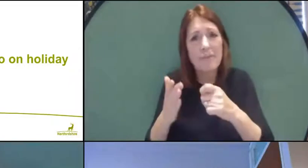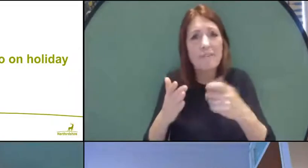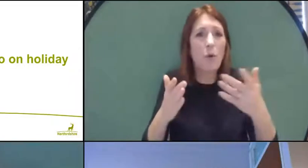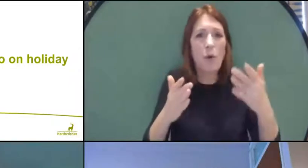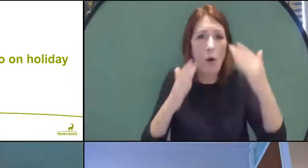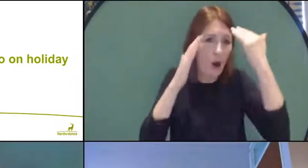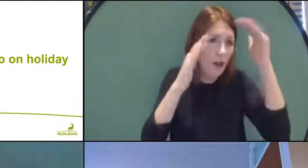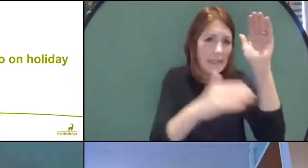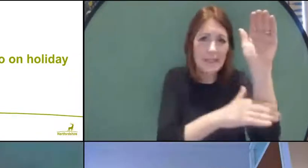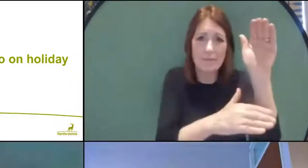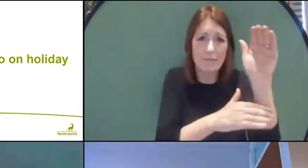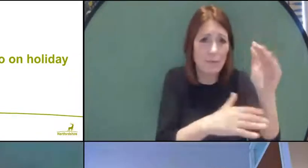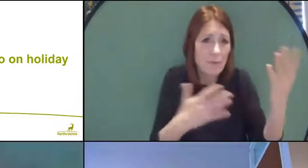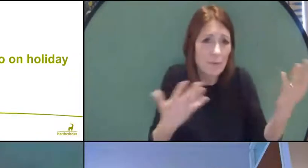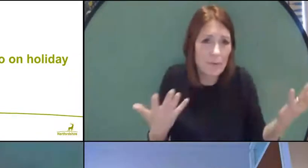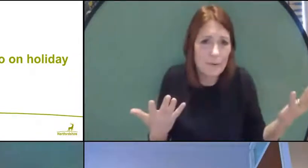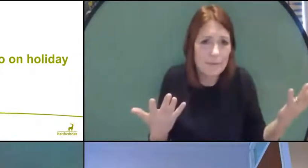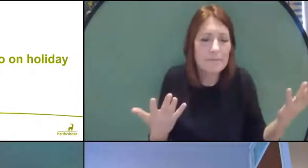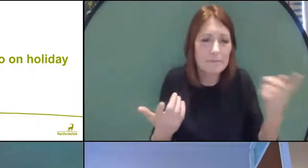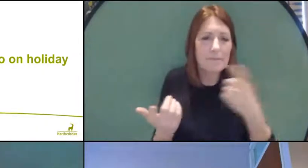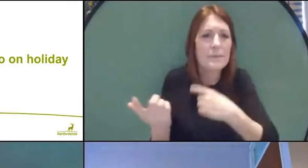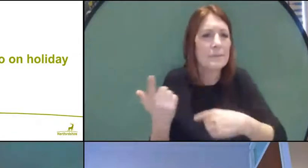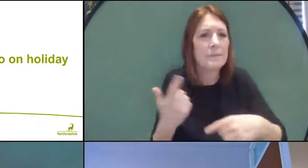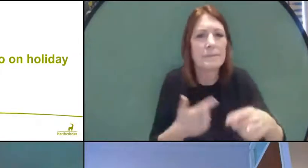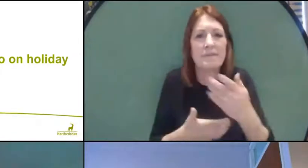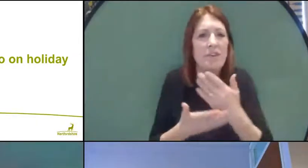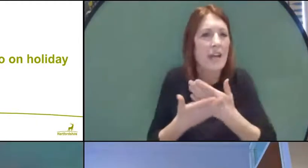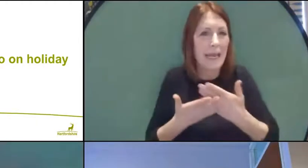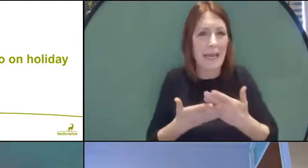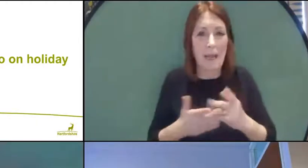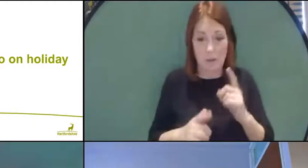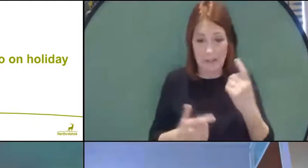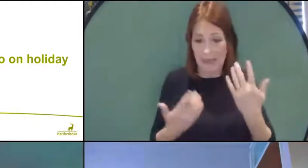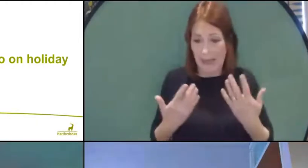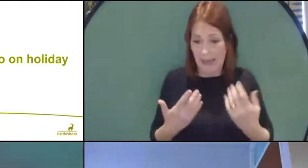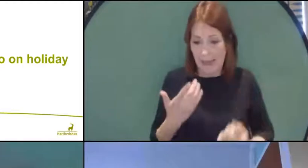because we're very clear what's going on in our own country, but there are risks